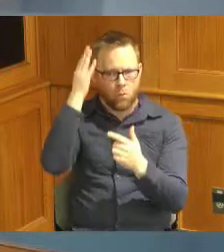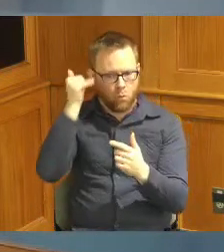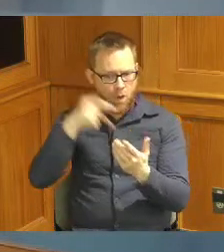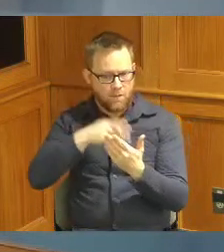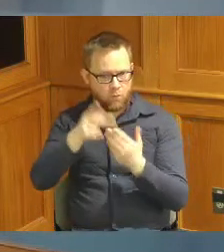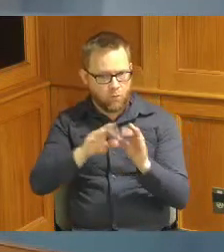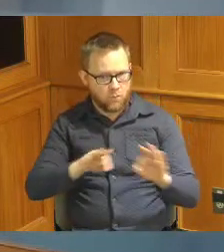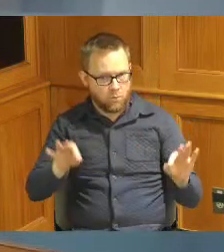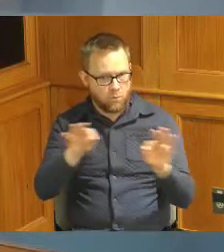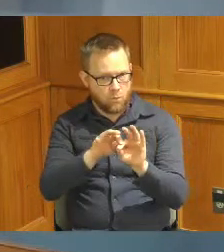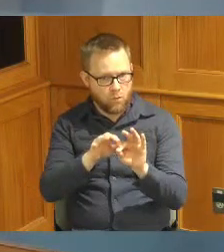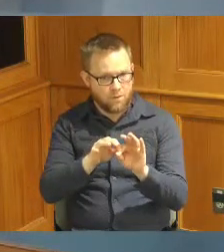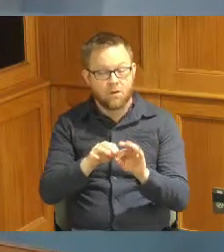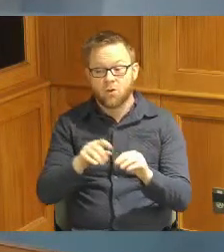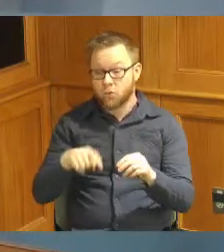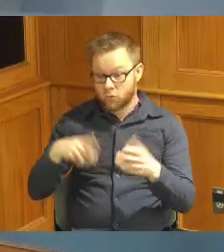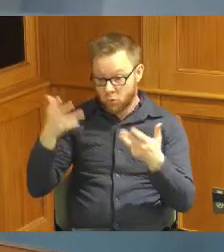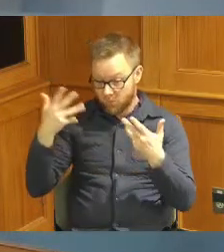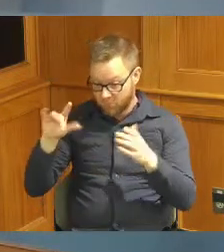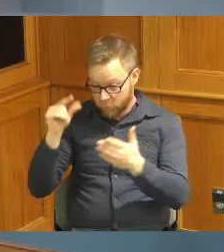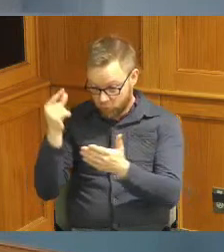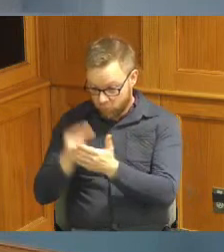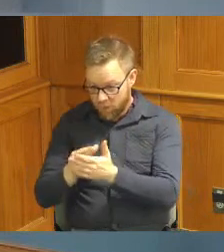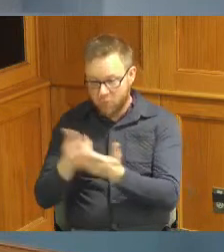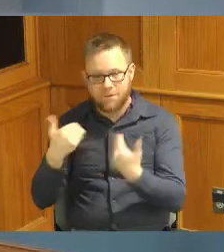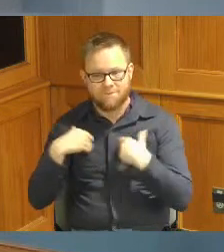out of here you got a certification that you can use and take someplace